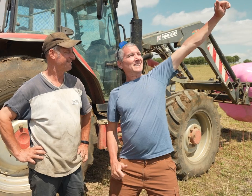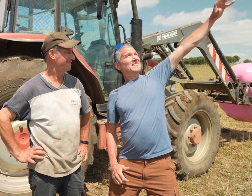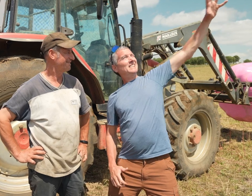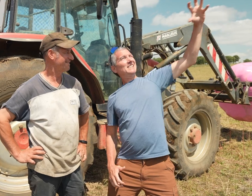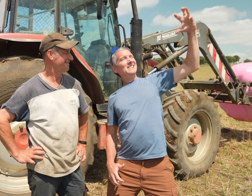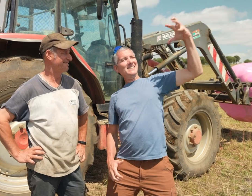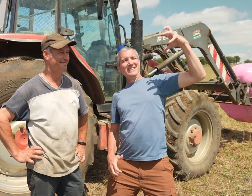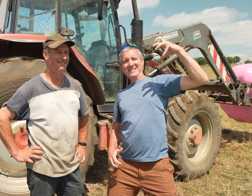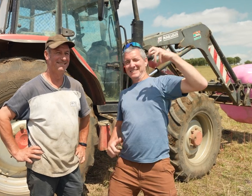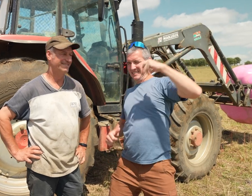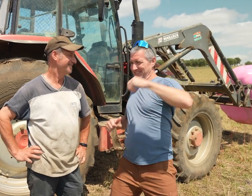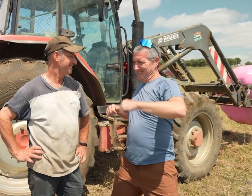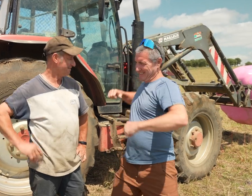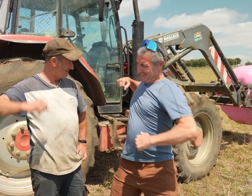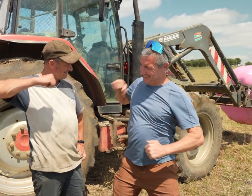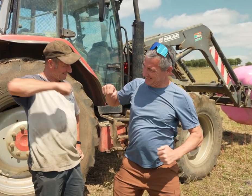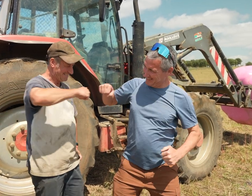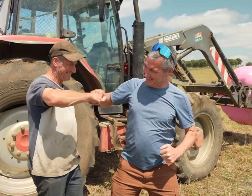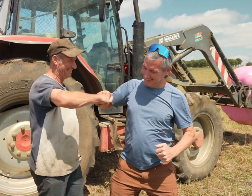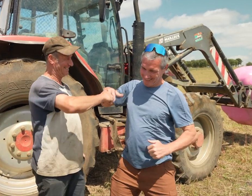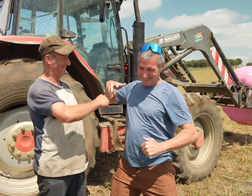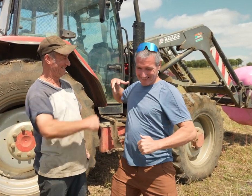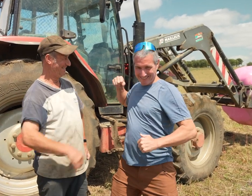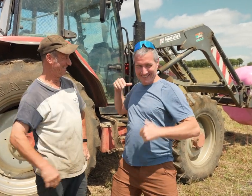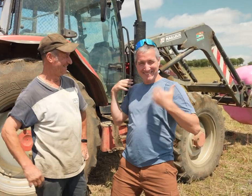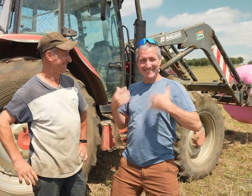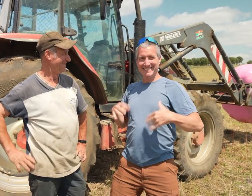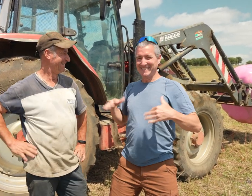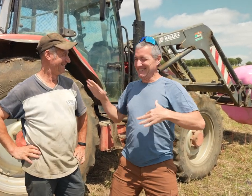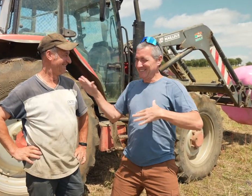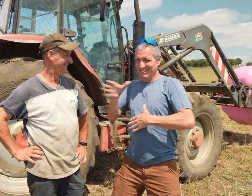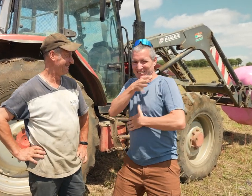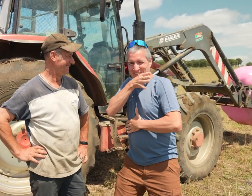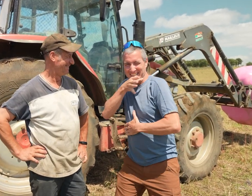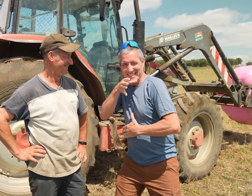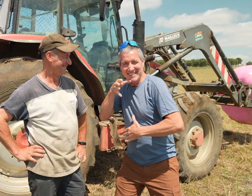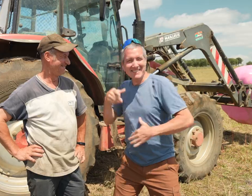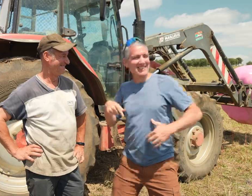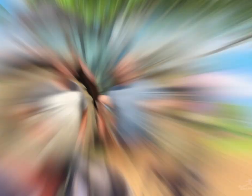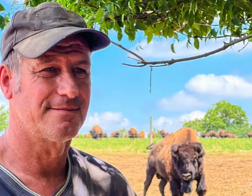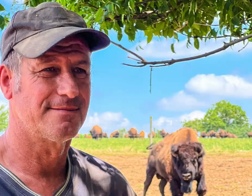We're out here with the sun on us, and wow, a farmer!